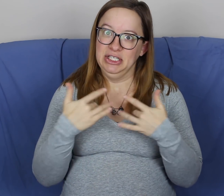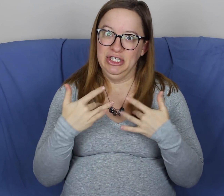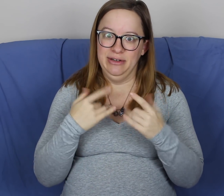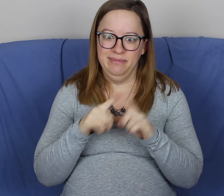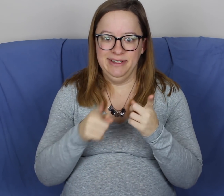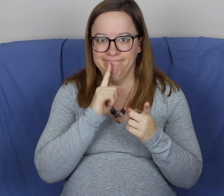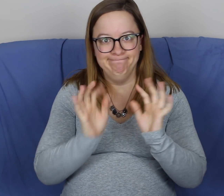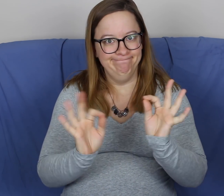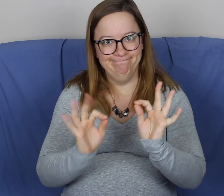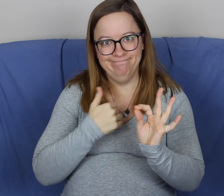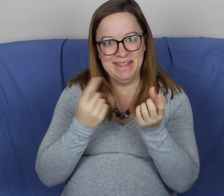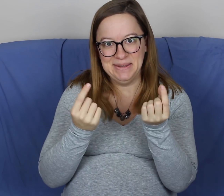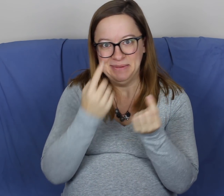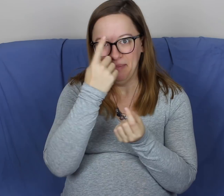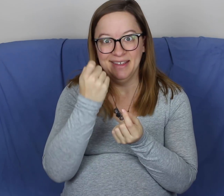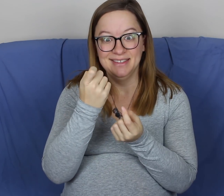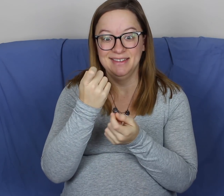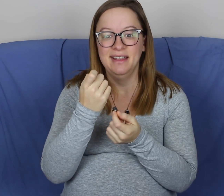and I was concerned but there was nothing I could do